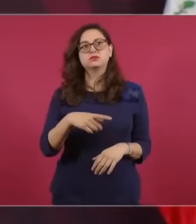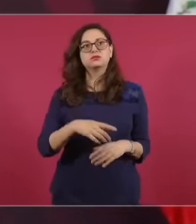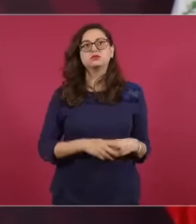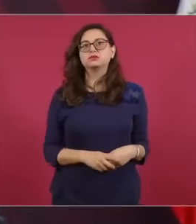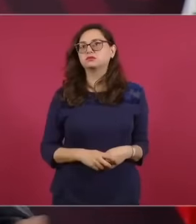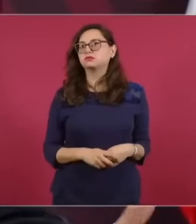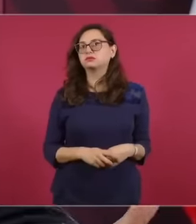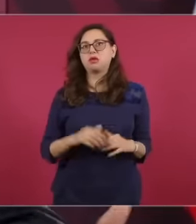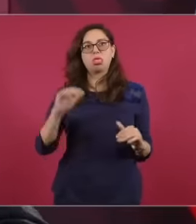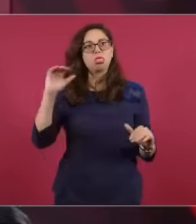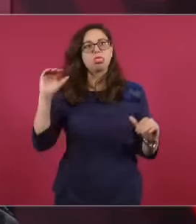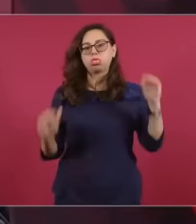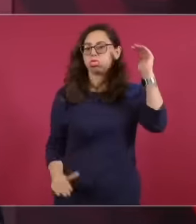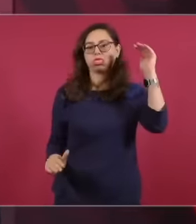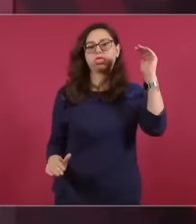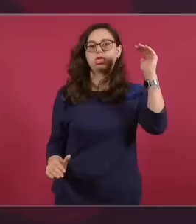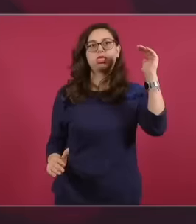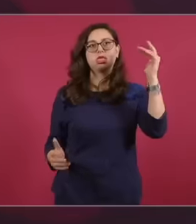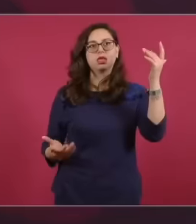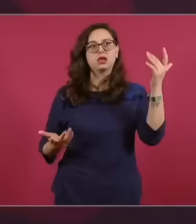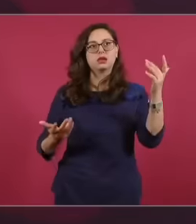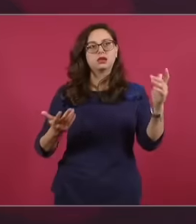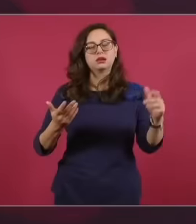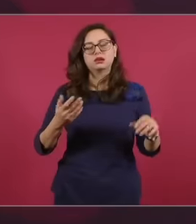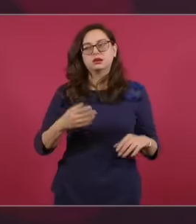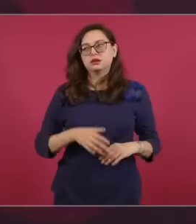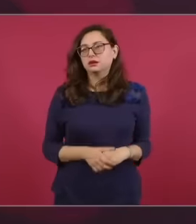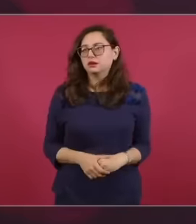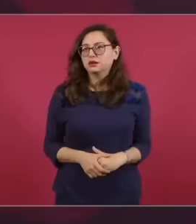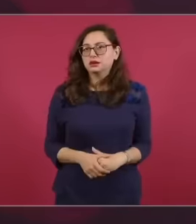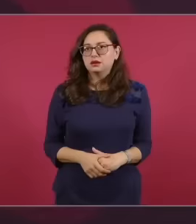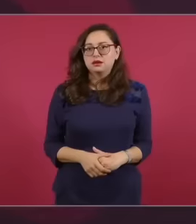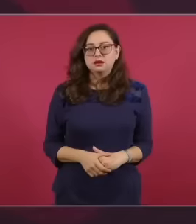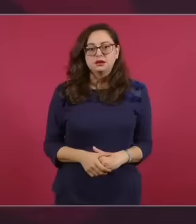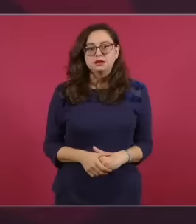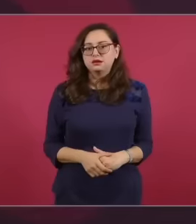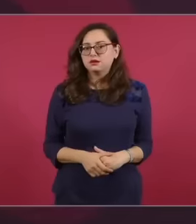inequality as in the times of